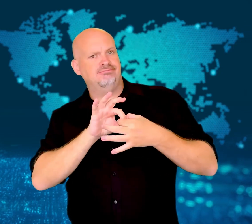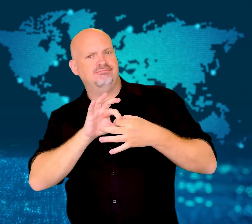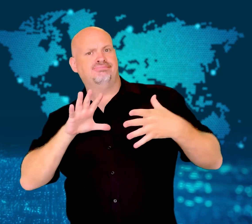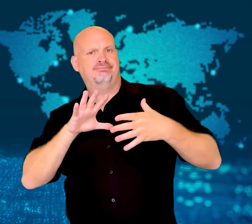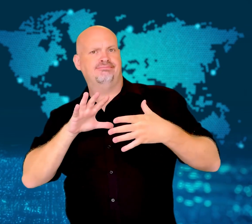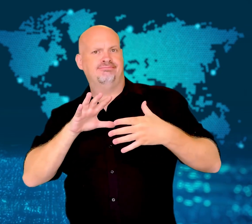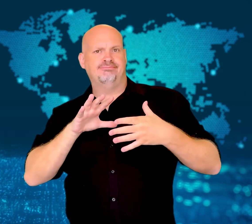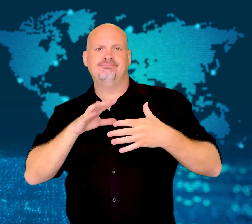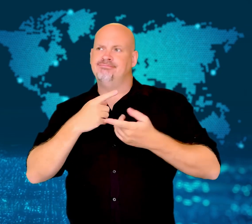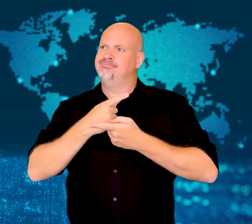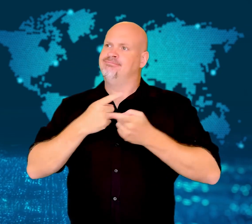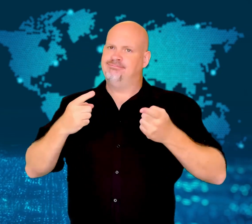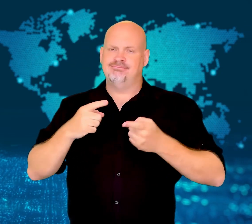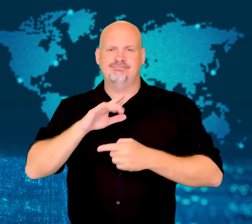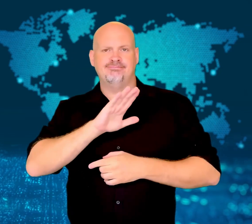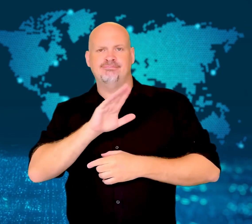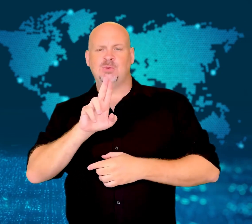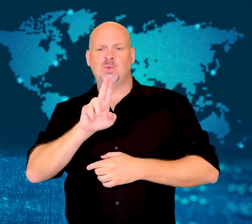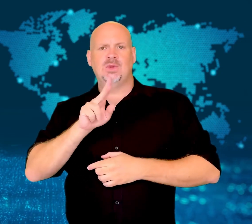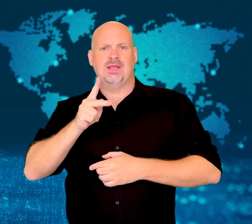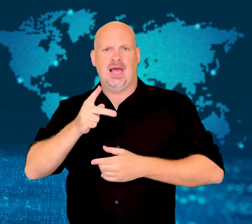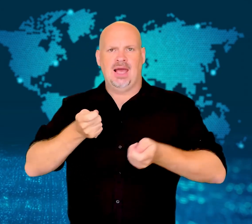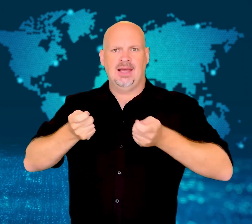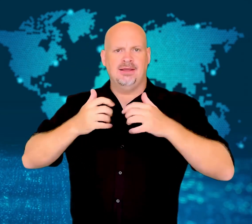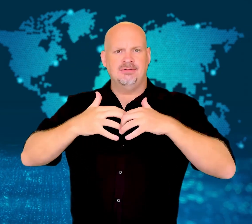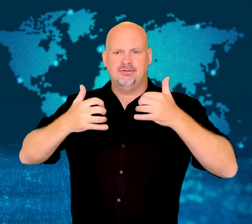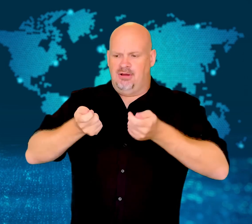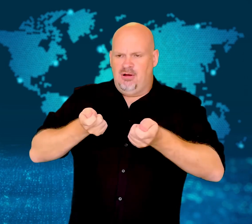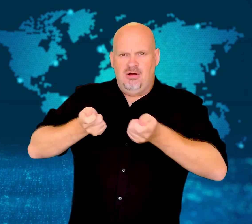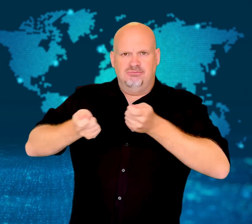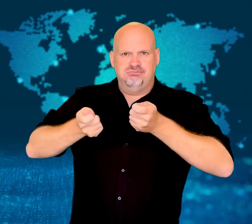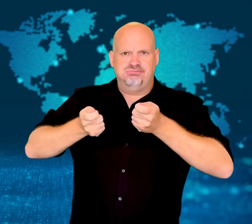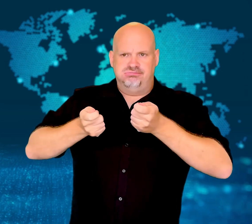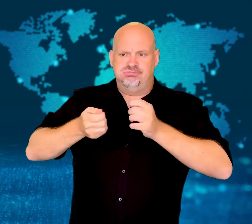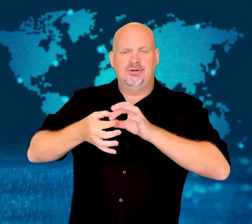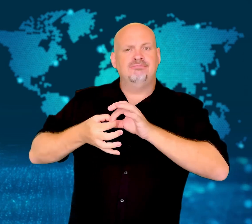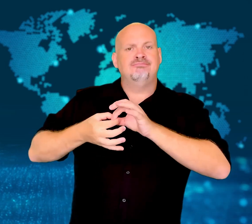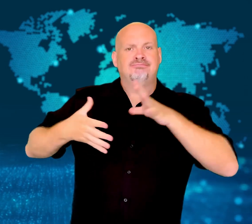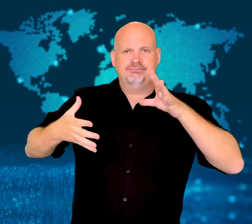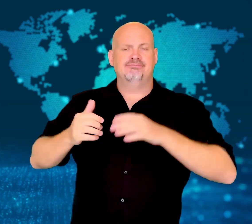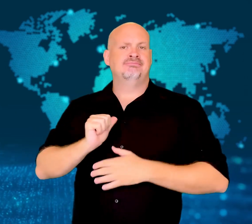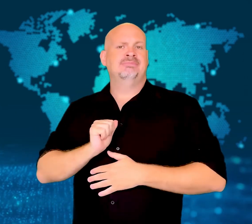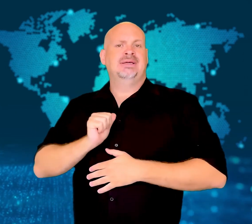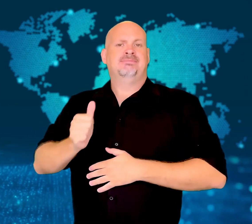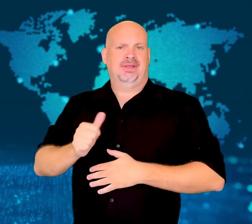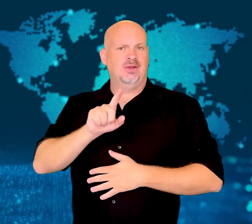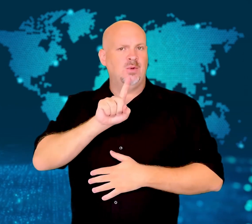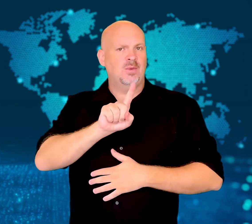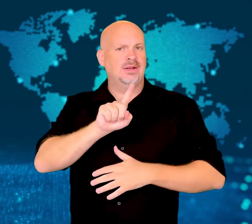the passage of the Declaration of Independence which declared